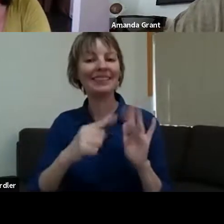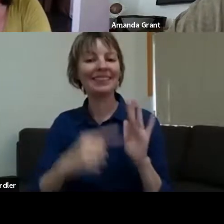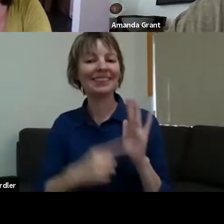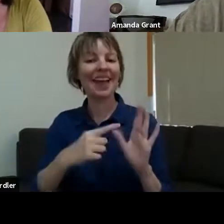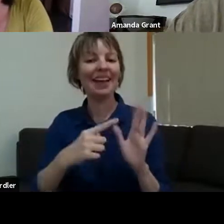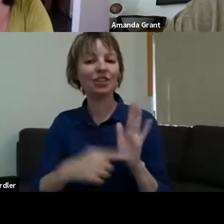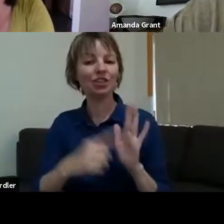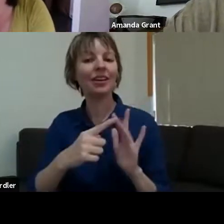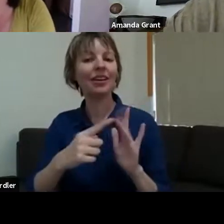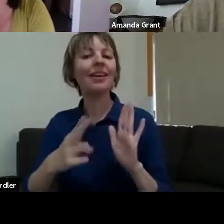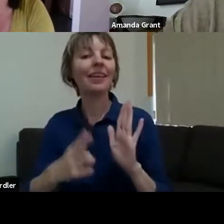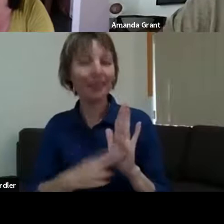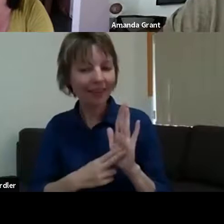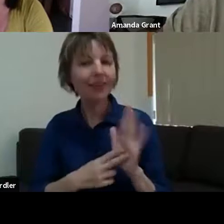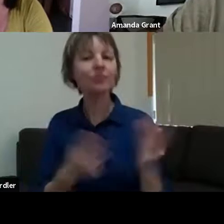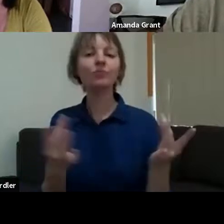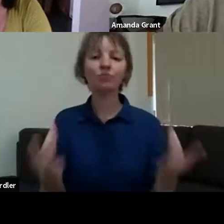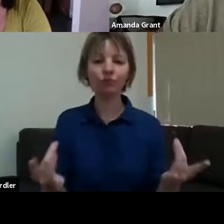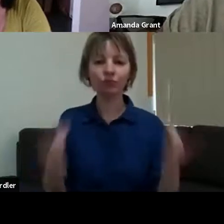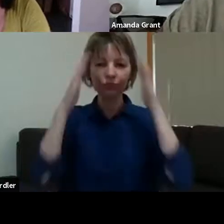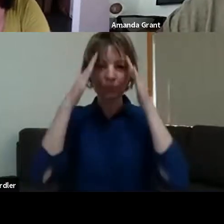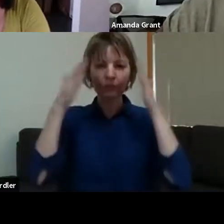prompter off-screen...! >> CHRISTOPHER COWLES: Yeah, that's Di